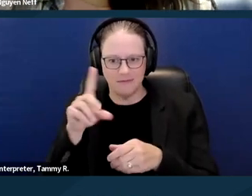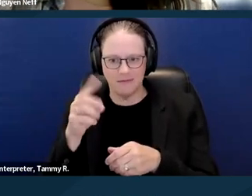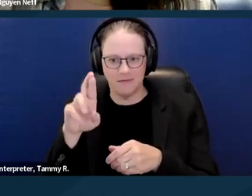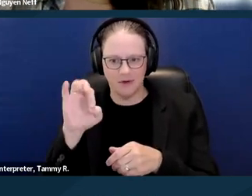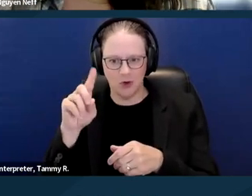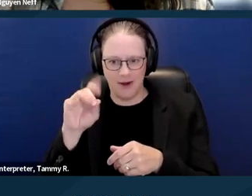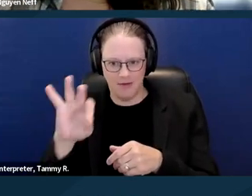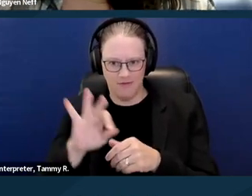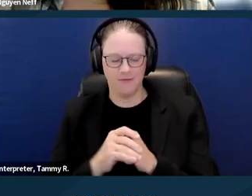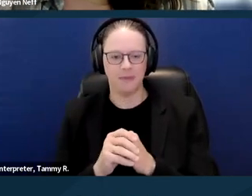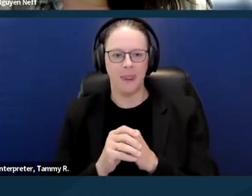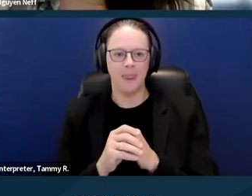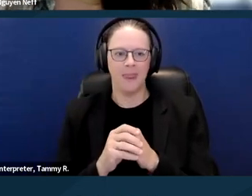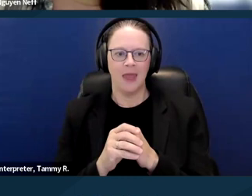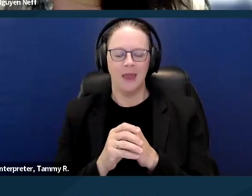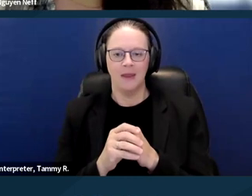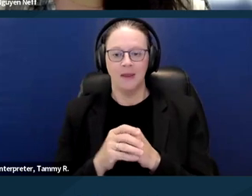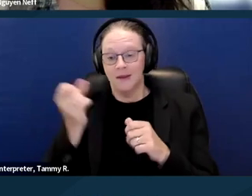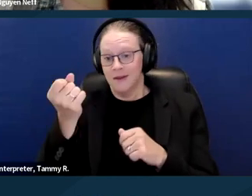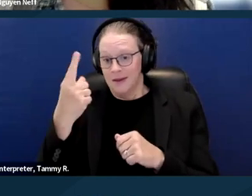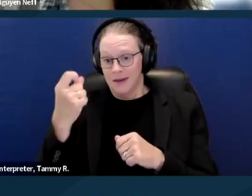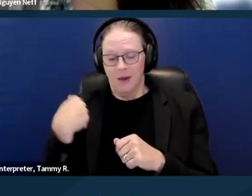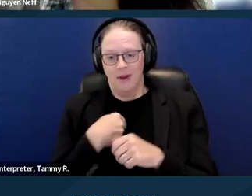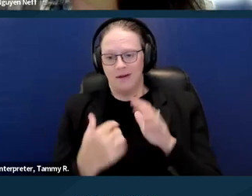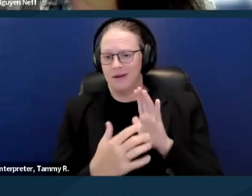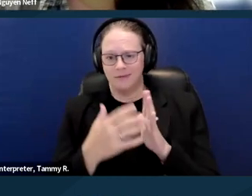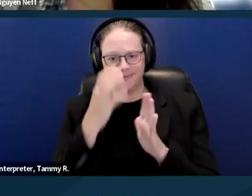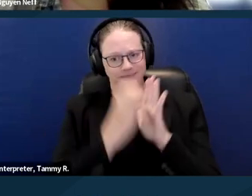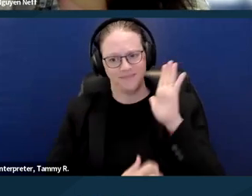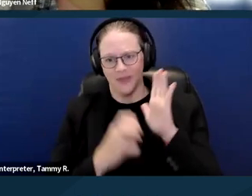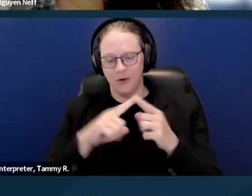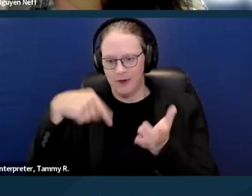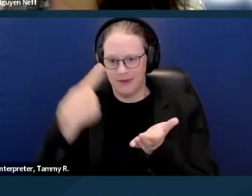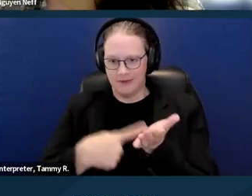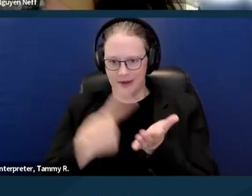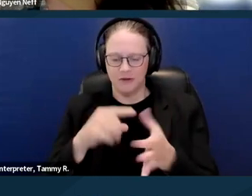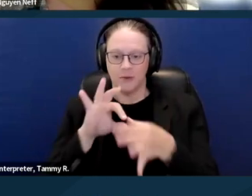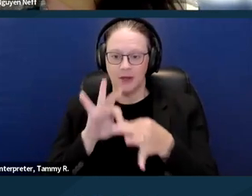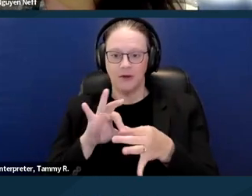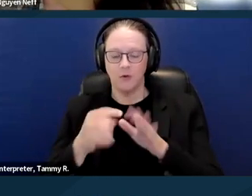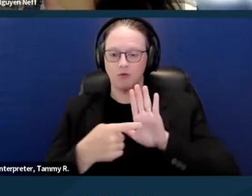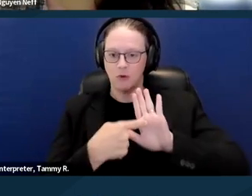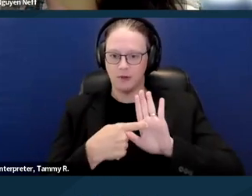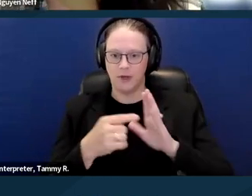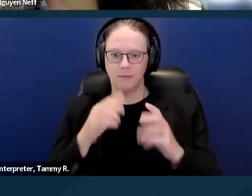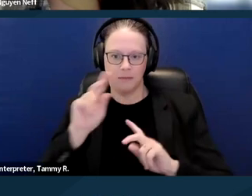So there is a lot to talk about when it comes to representing people with disabilities in unlawful detainers,